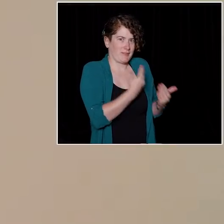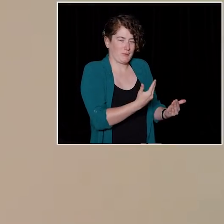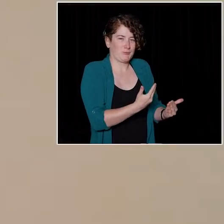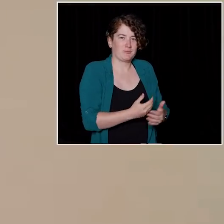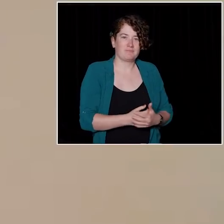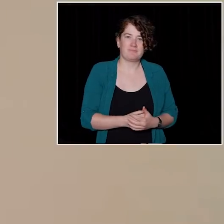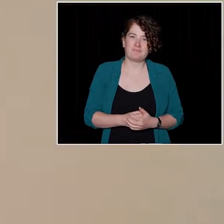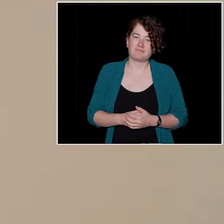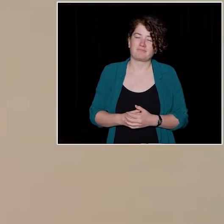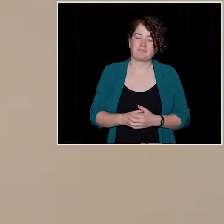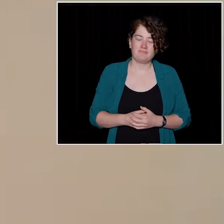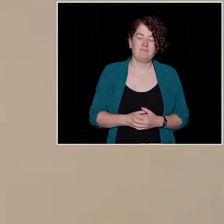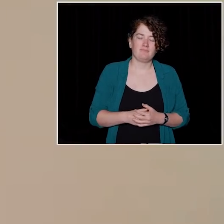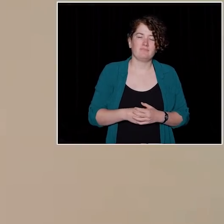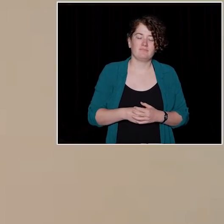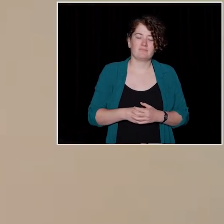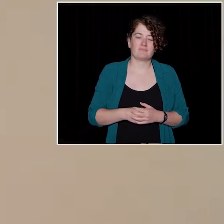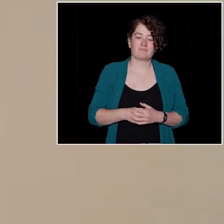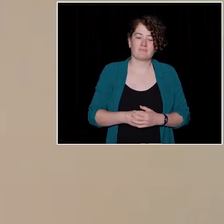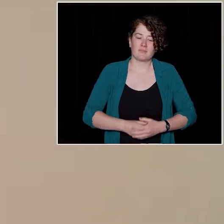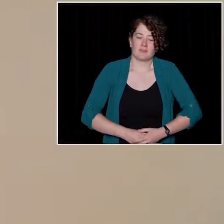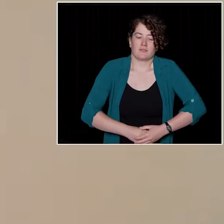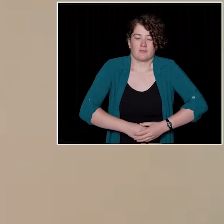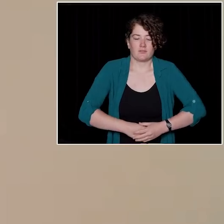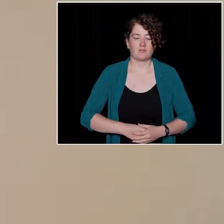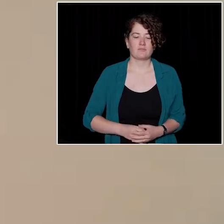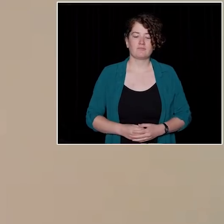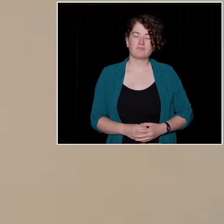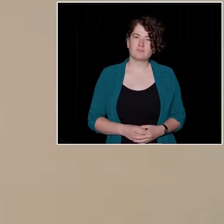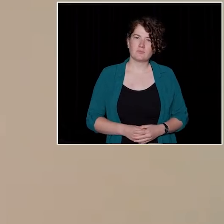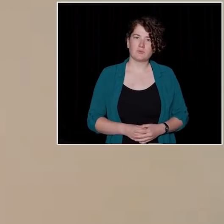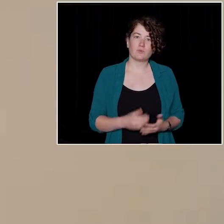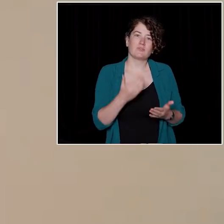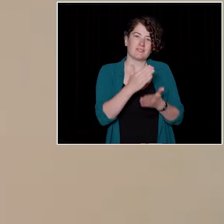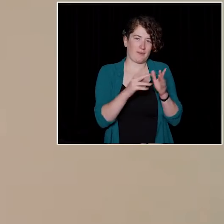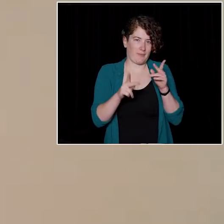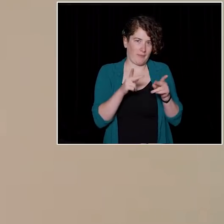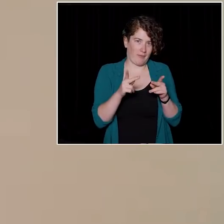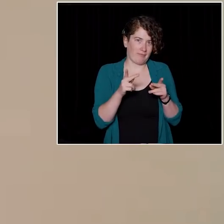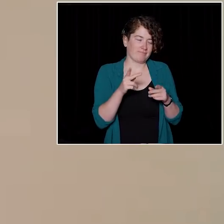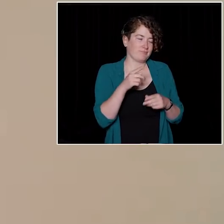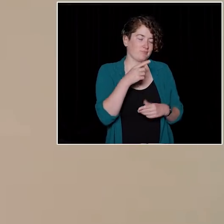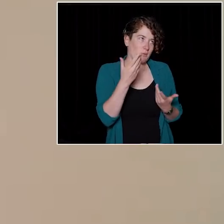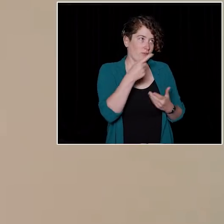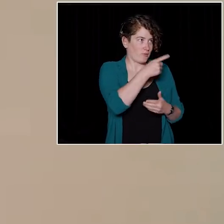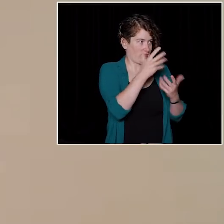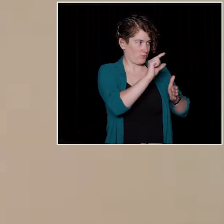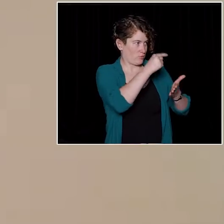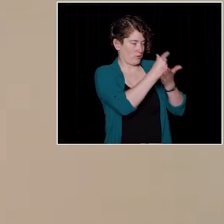So, the people want to know, you being a UBC alumni, which is really exciting,